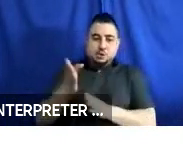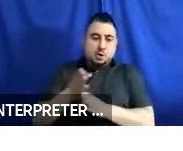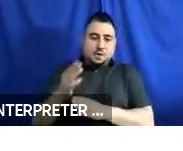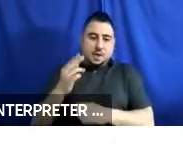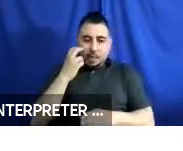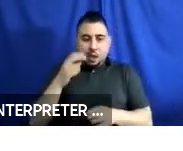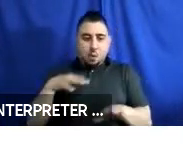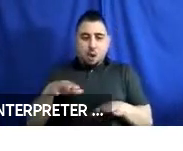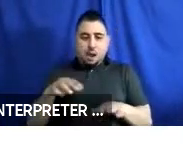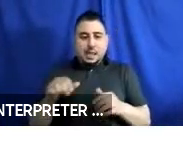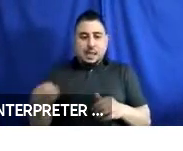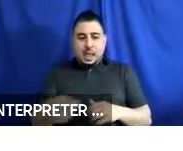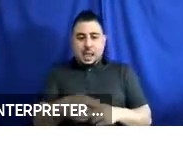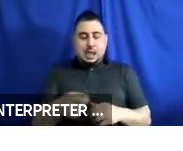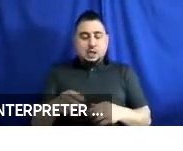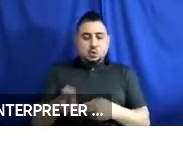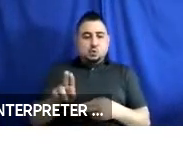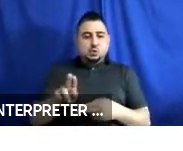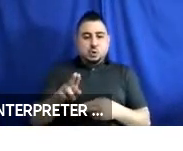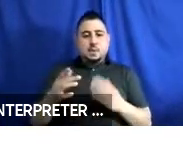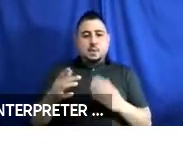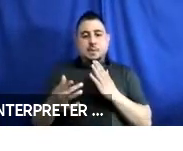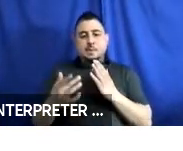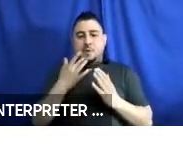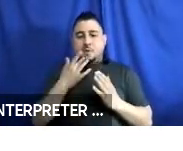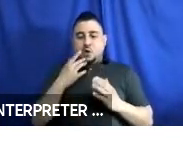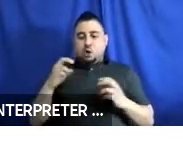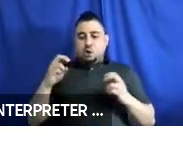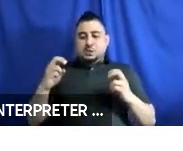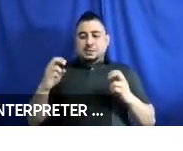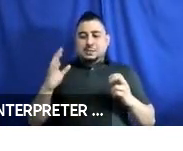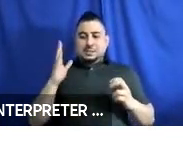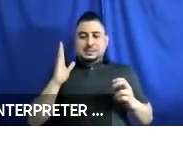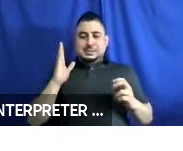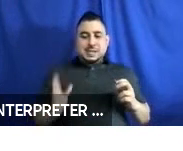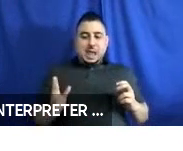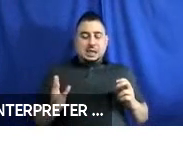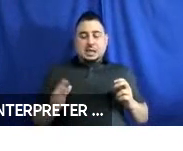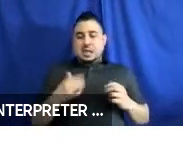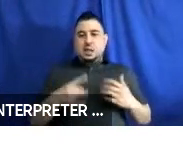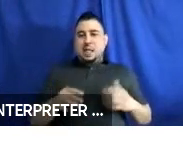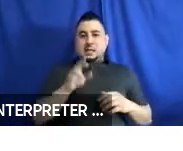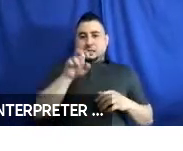aid user participants preferred side facing seats over the front facing seats. Commonly